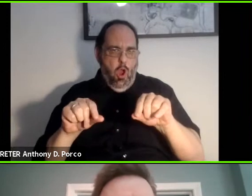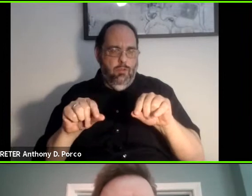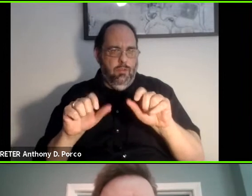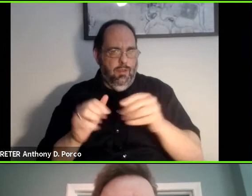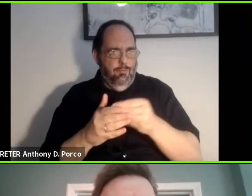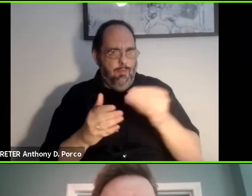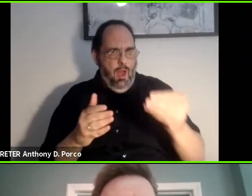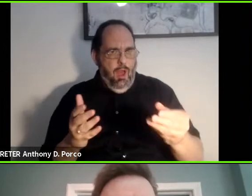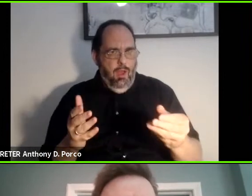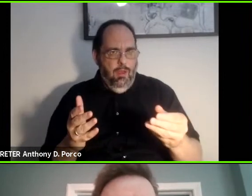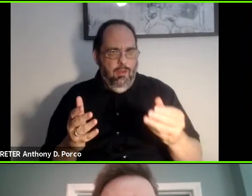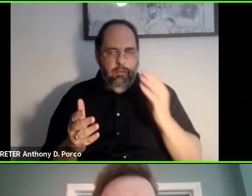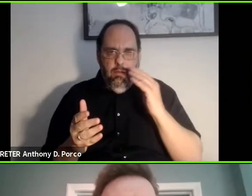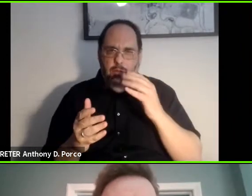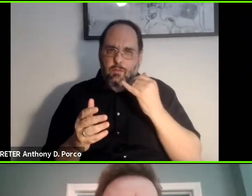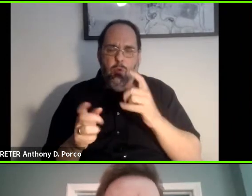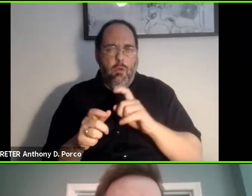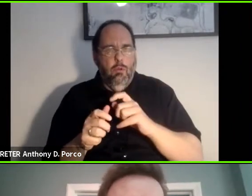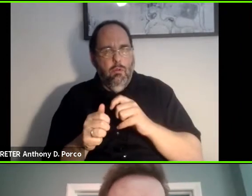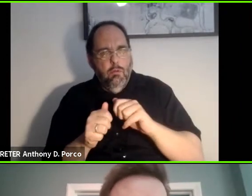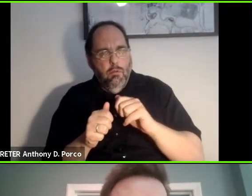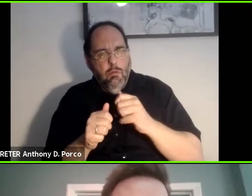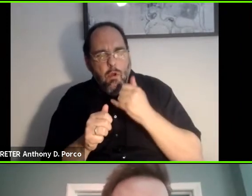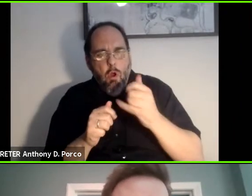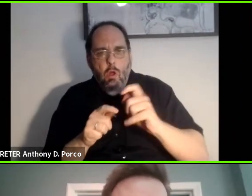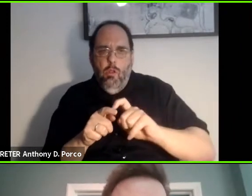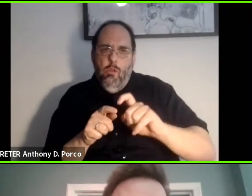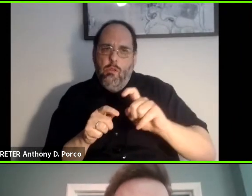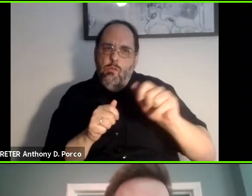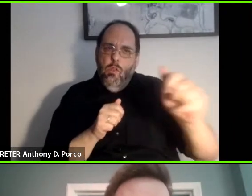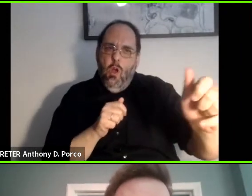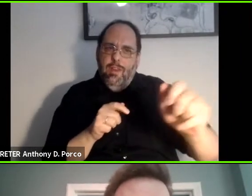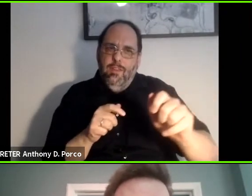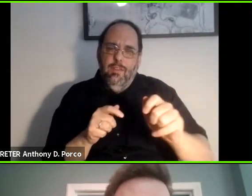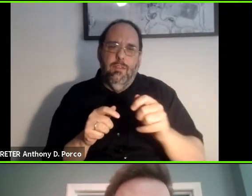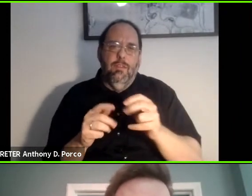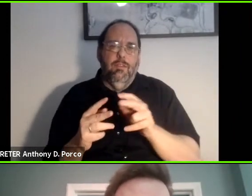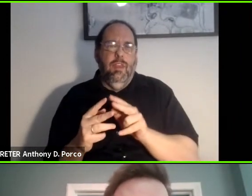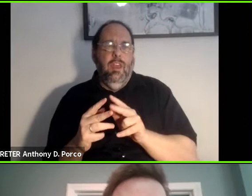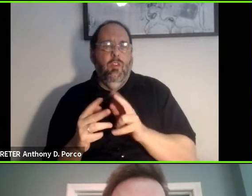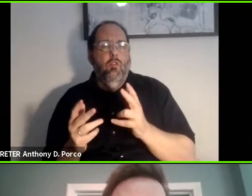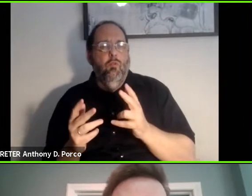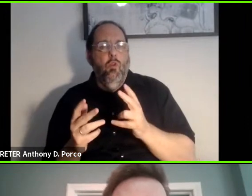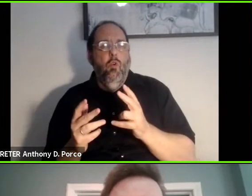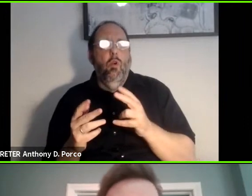call long distances. That service is through like either switch base reseller or a reseller.